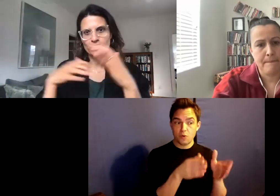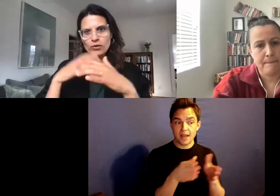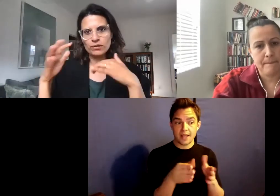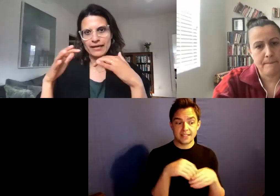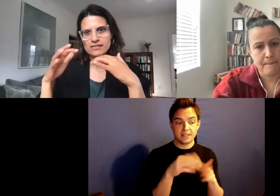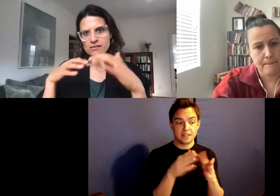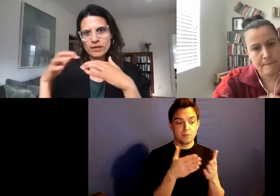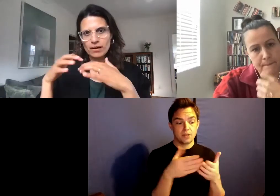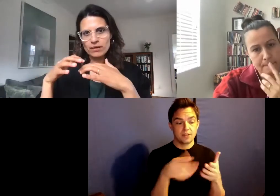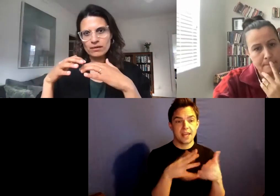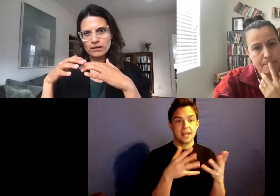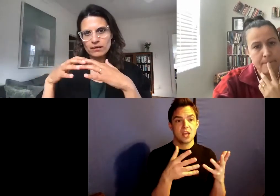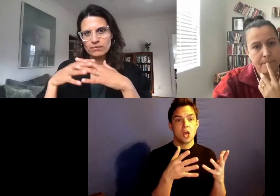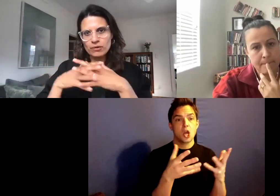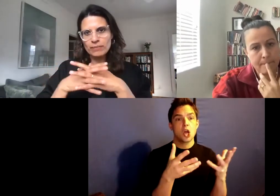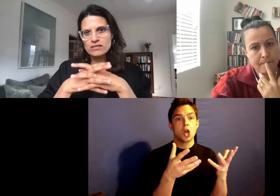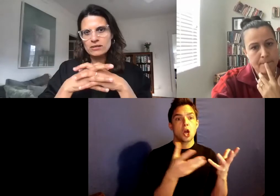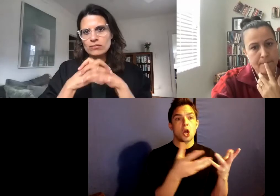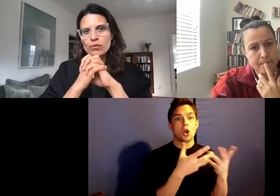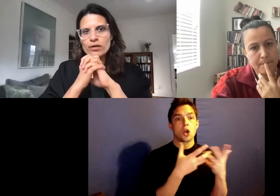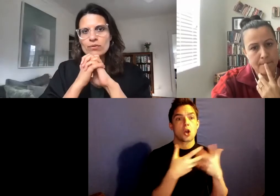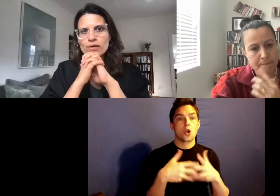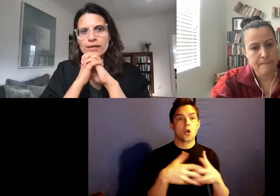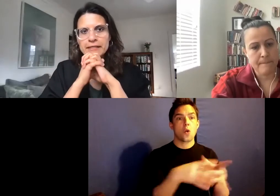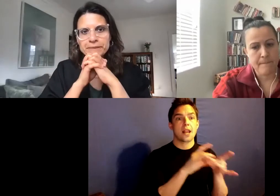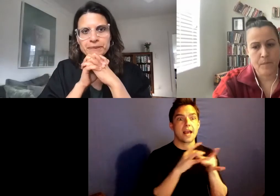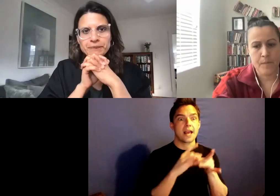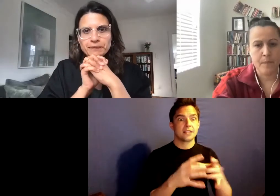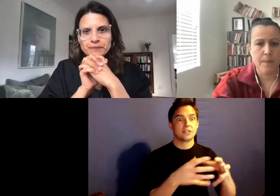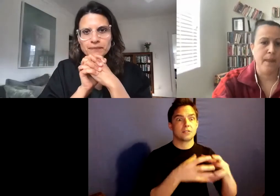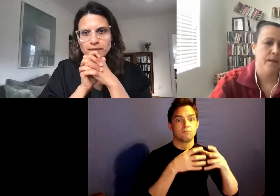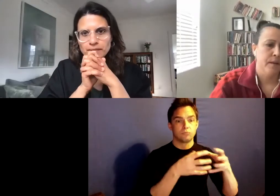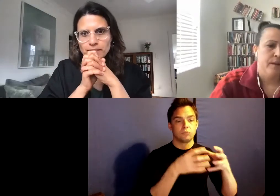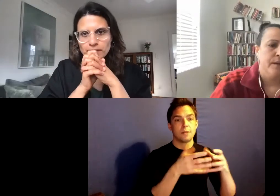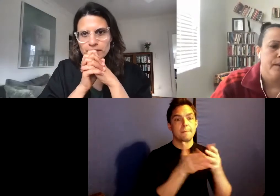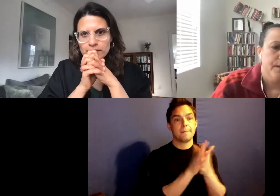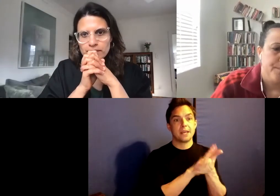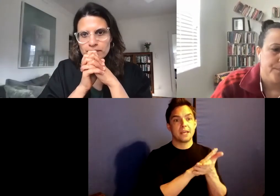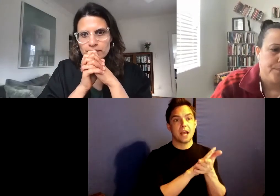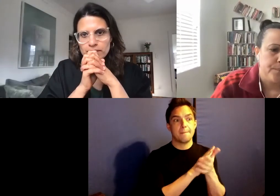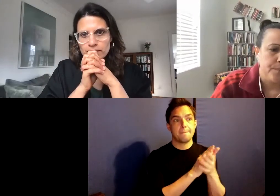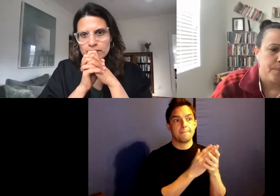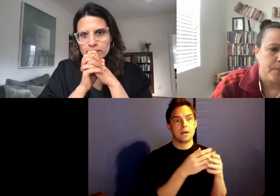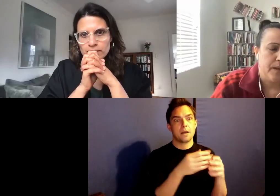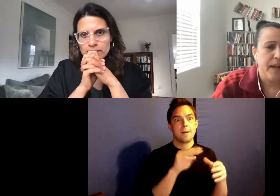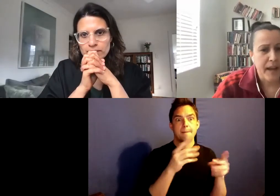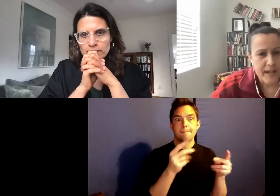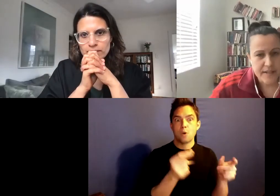of coalesce to become a momentum? What are you thinking?